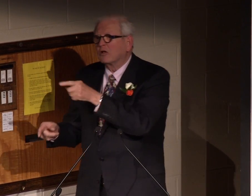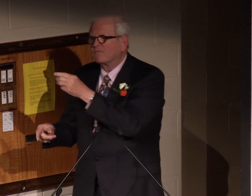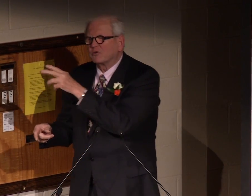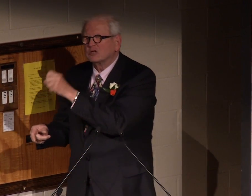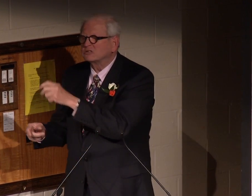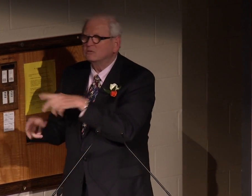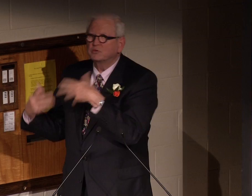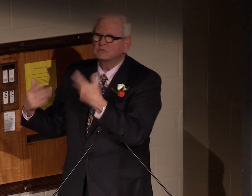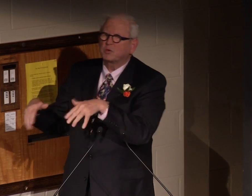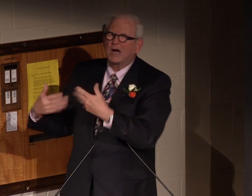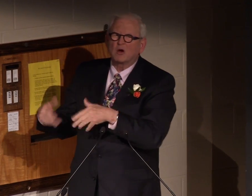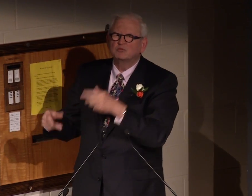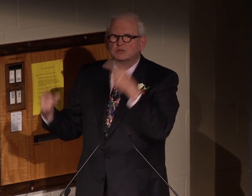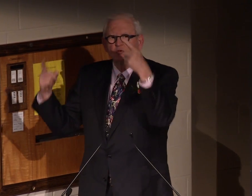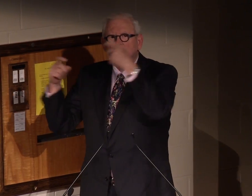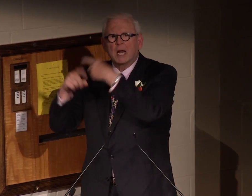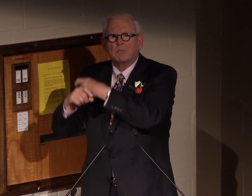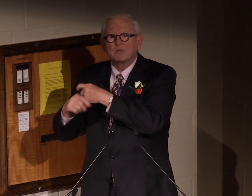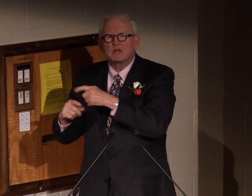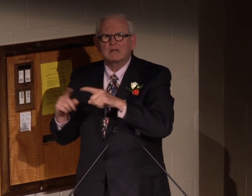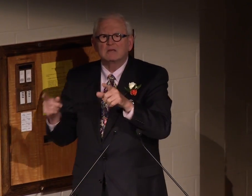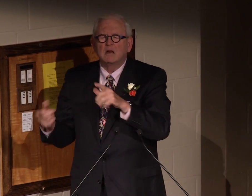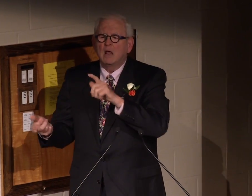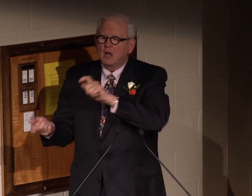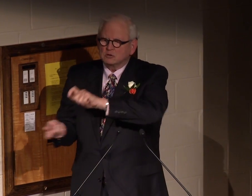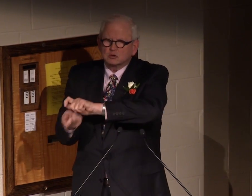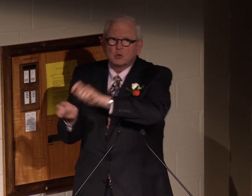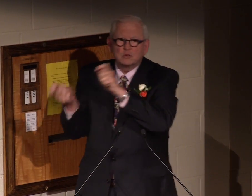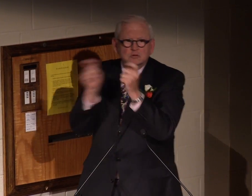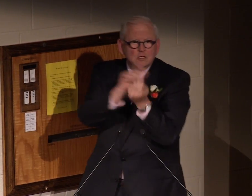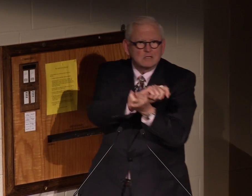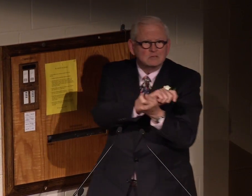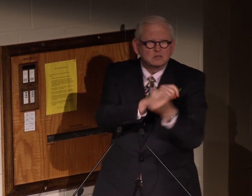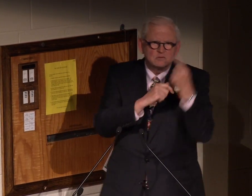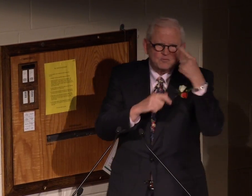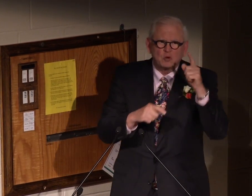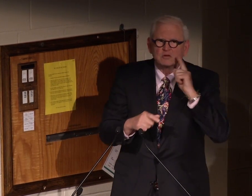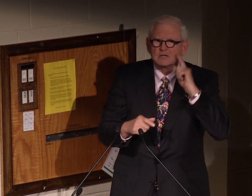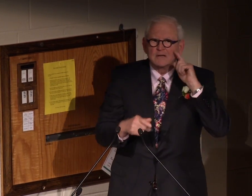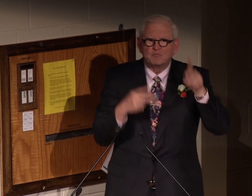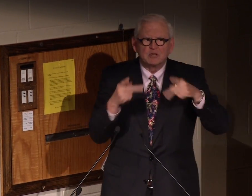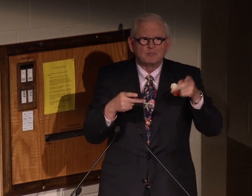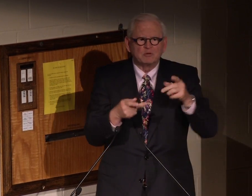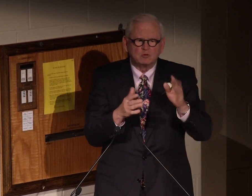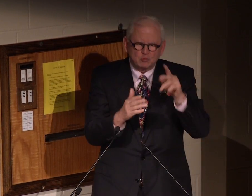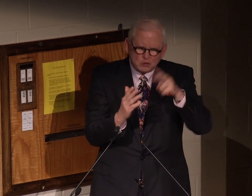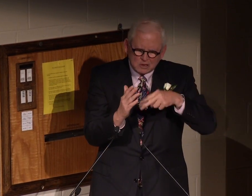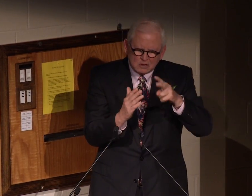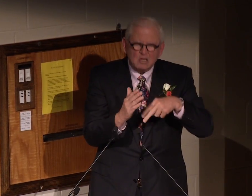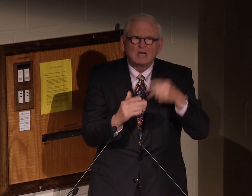much easier version than what was available at the time. The old version was quite complex, so we made